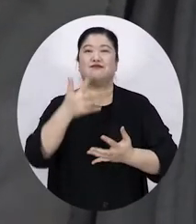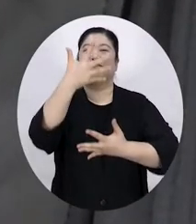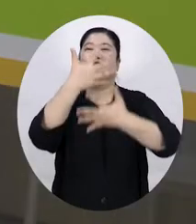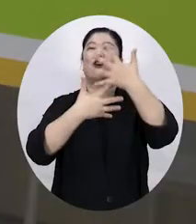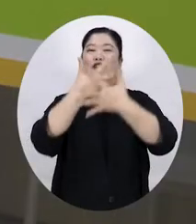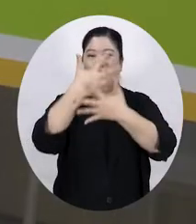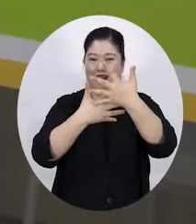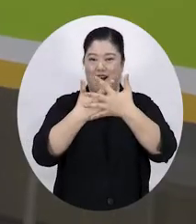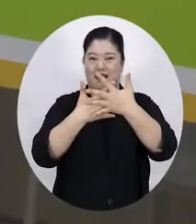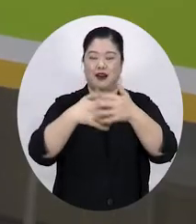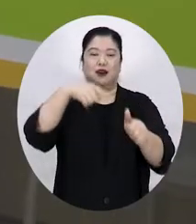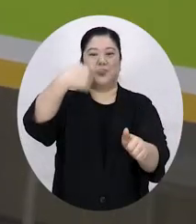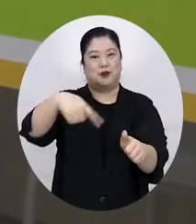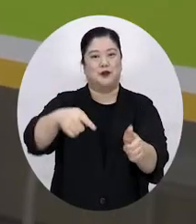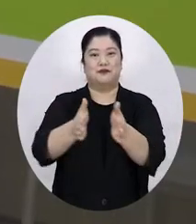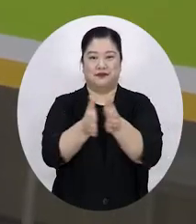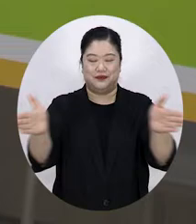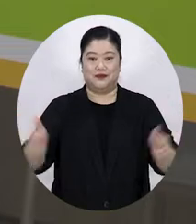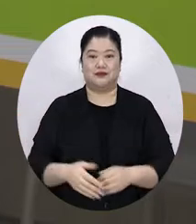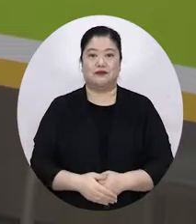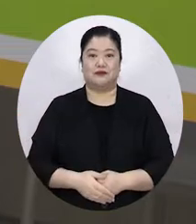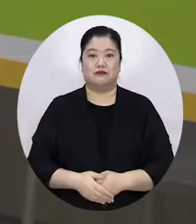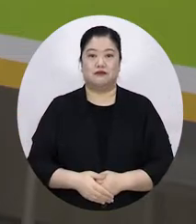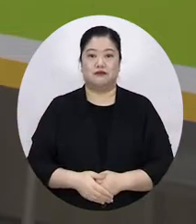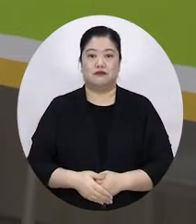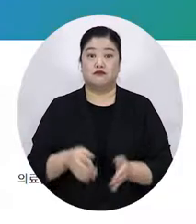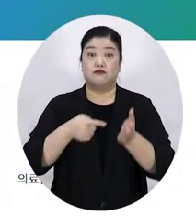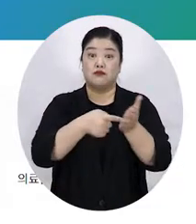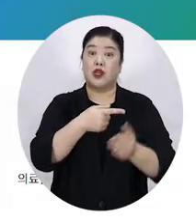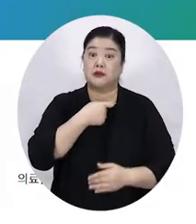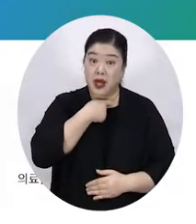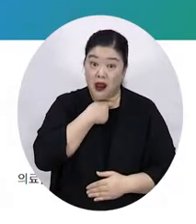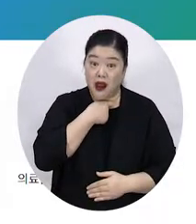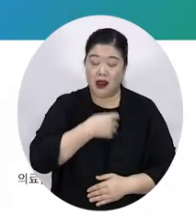who are uncomfortable with a face-to-face conversation. The Gangseo-gu residents who want to participate